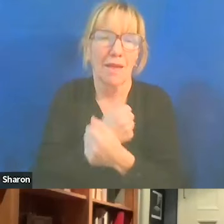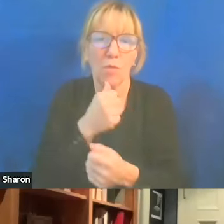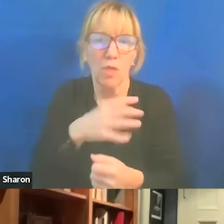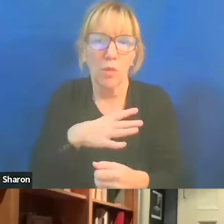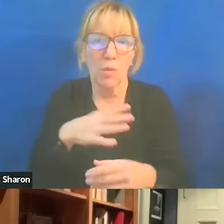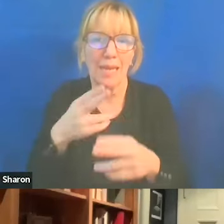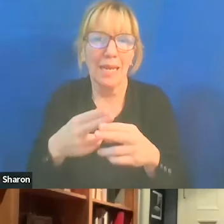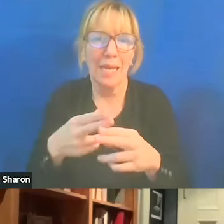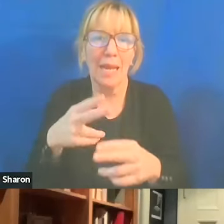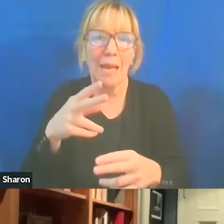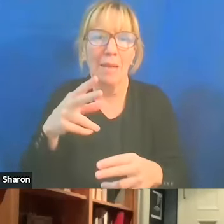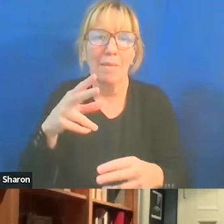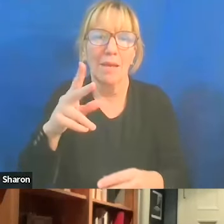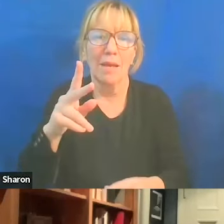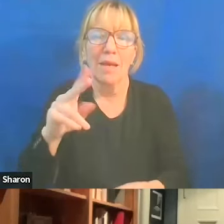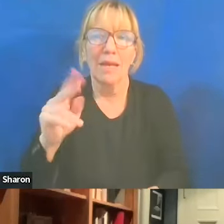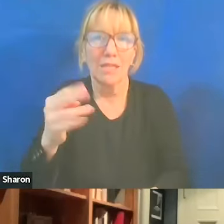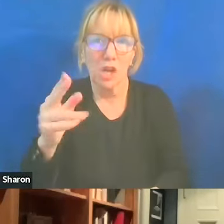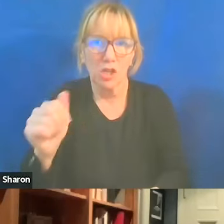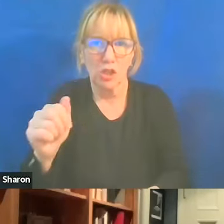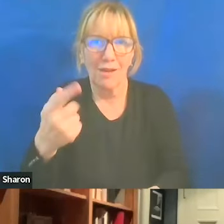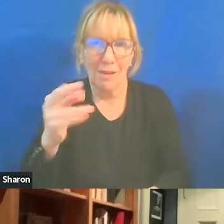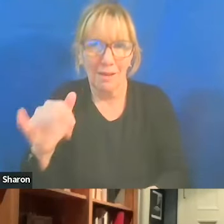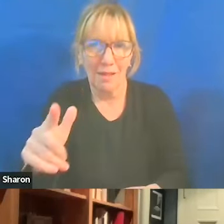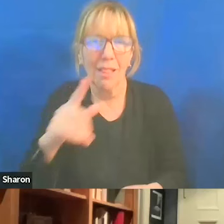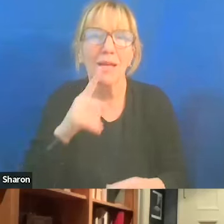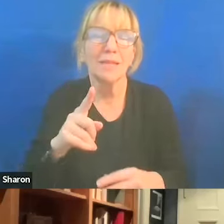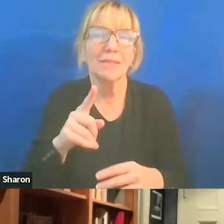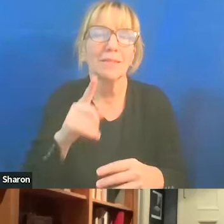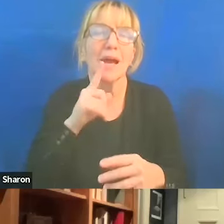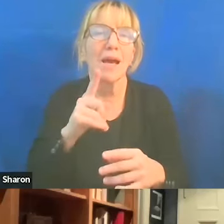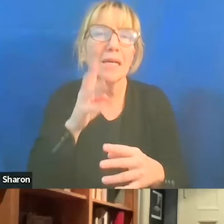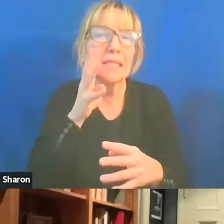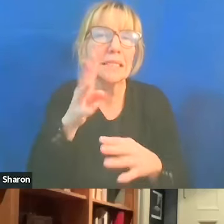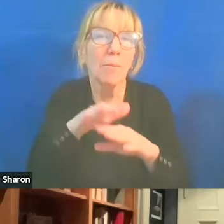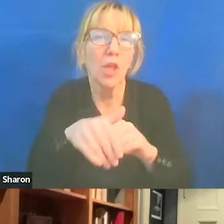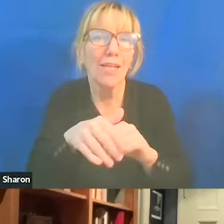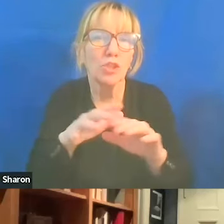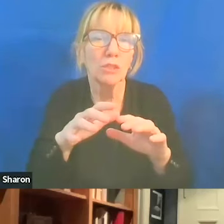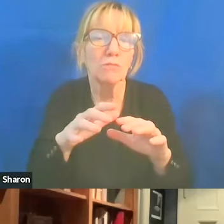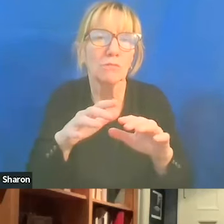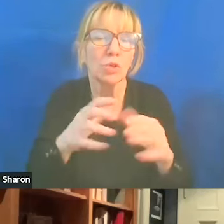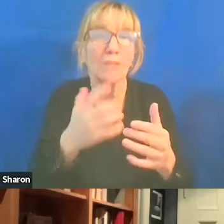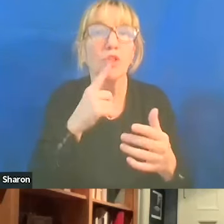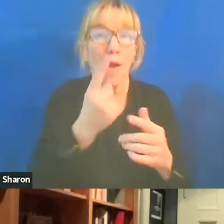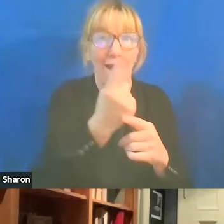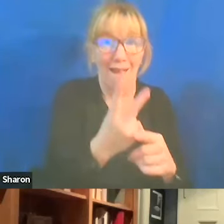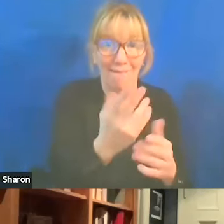It was a simulation course. So half the course was students basically being actors.